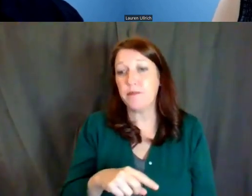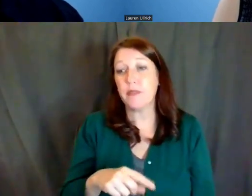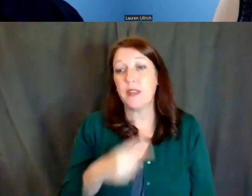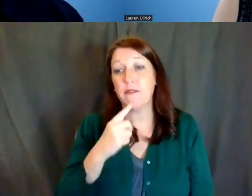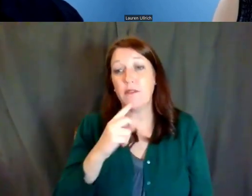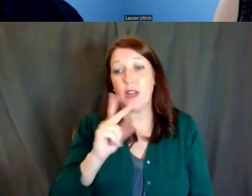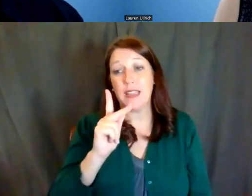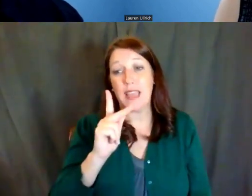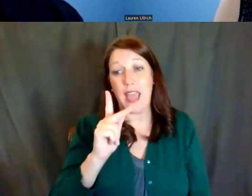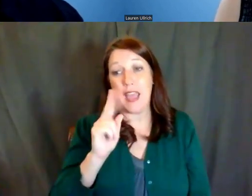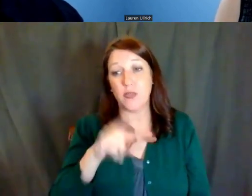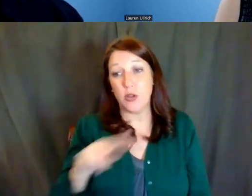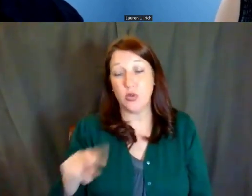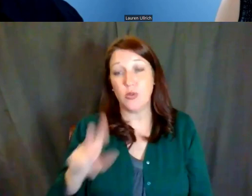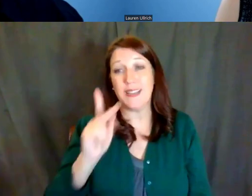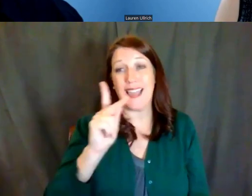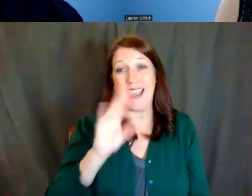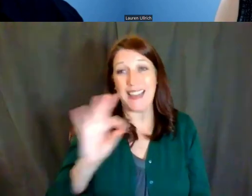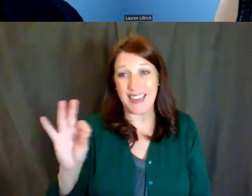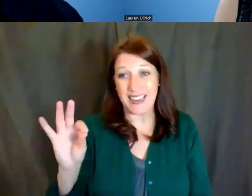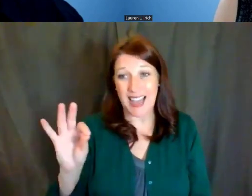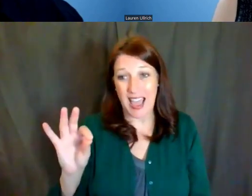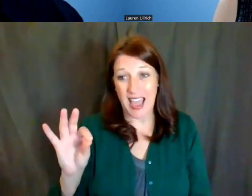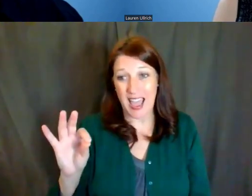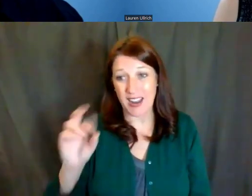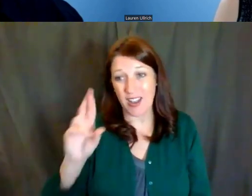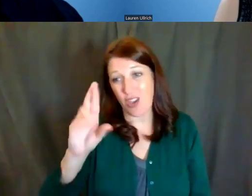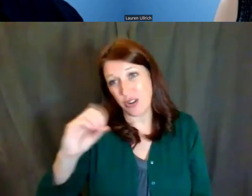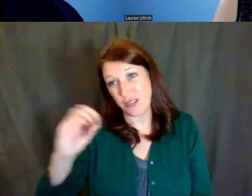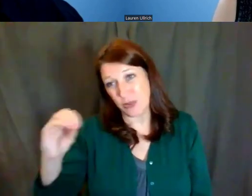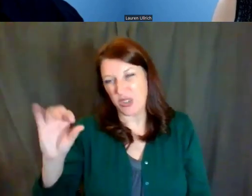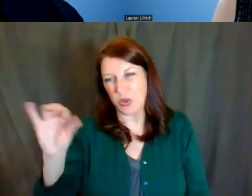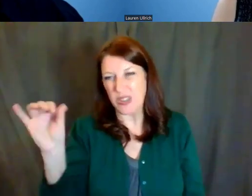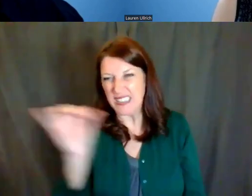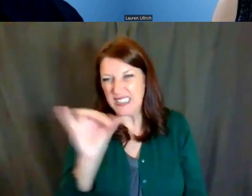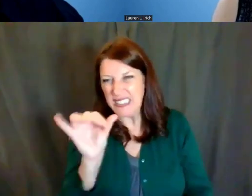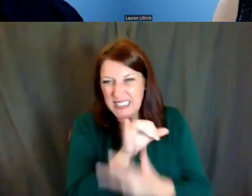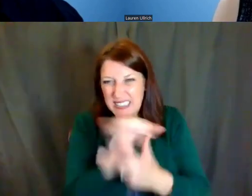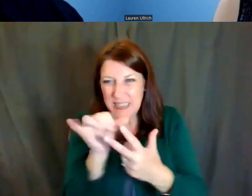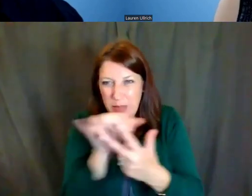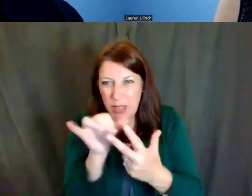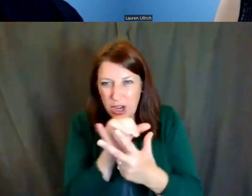and the K99-R00 are very similar, and can I summarize the high-level differences?